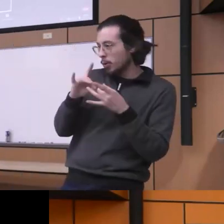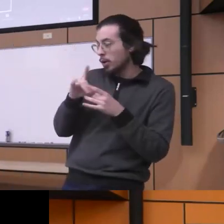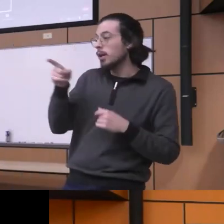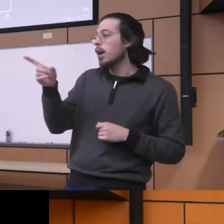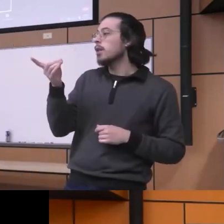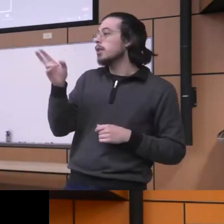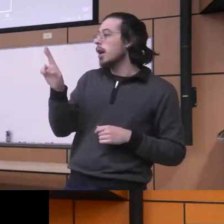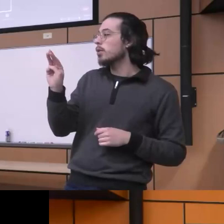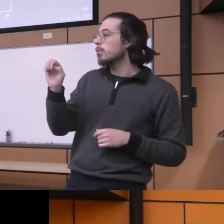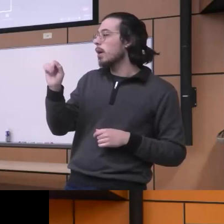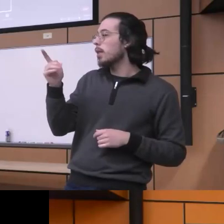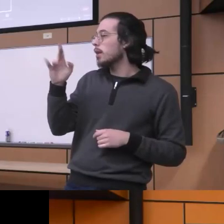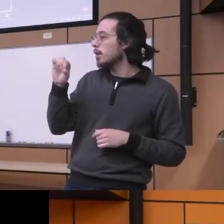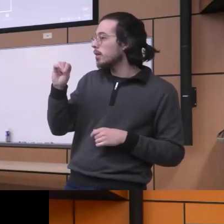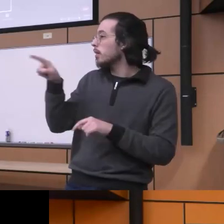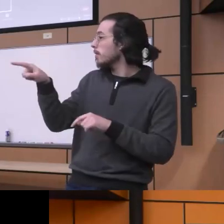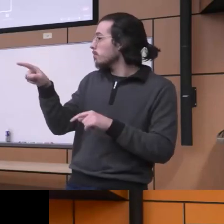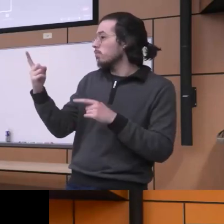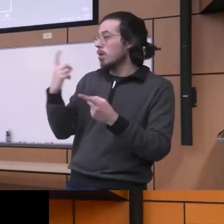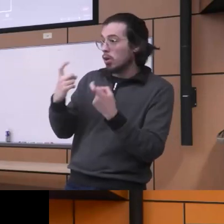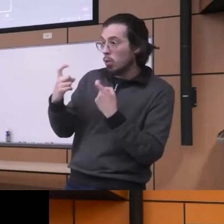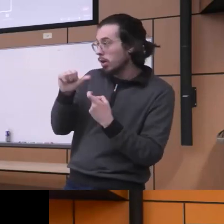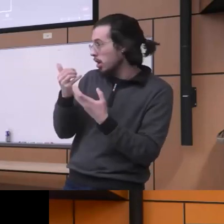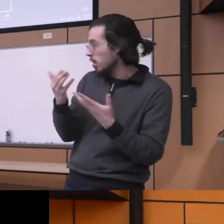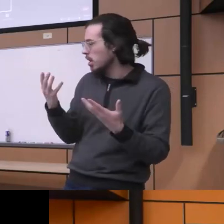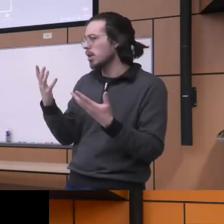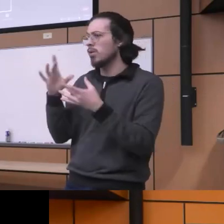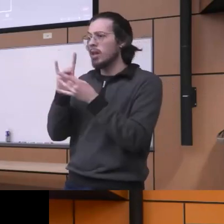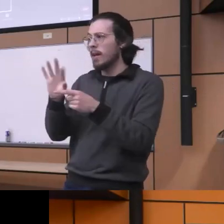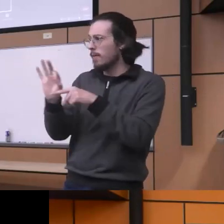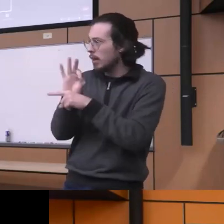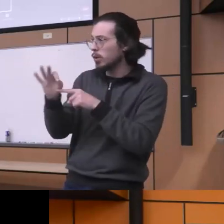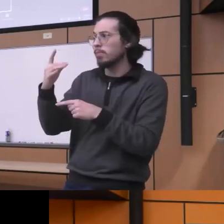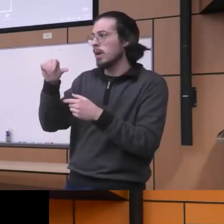or anything you uh about the fellowship and everything would love really you can please